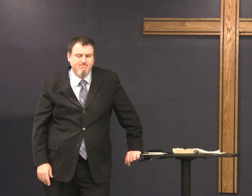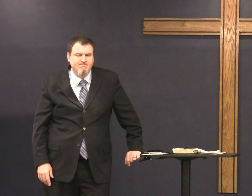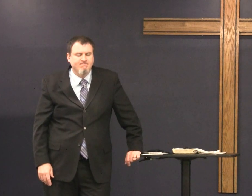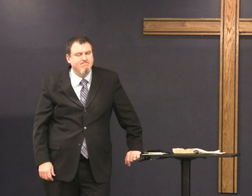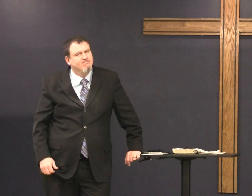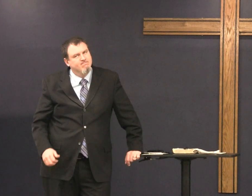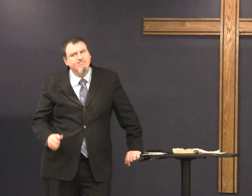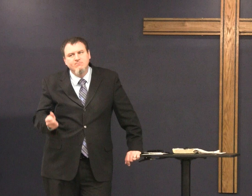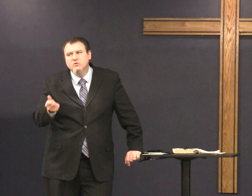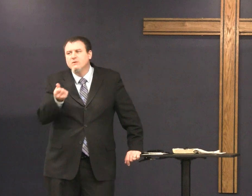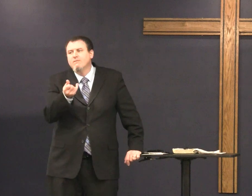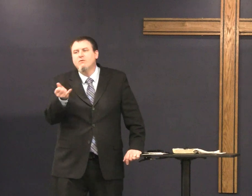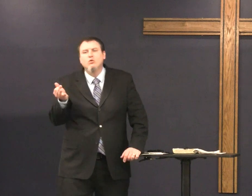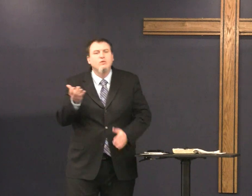God says I will take care of it